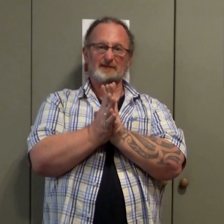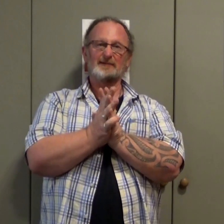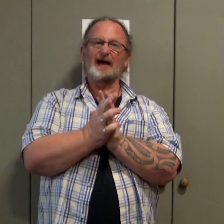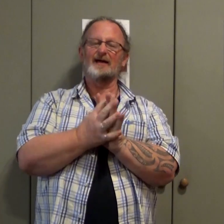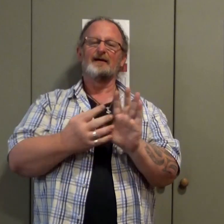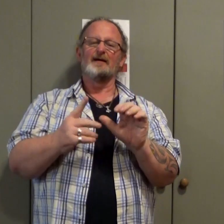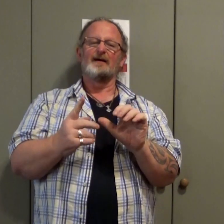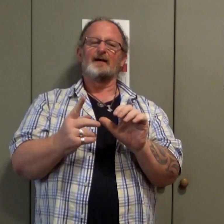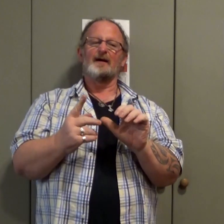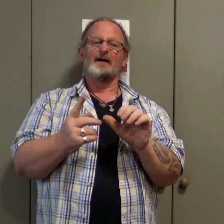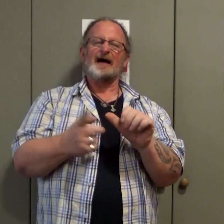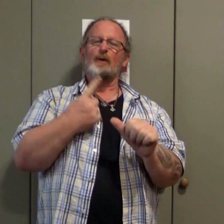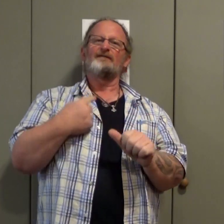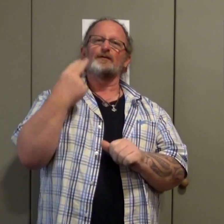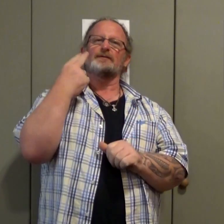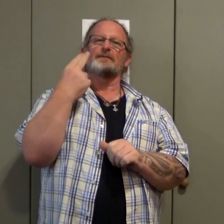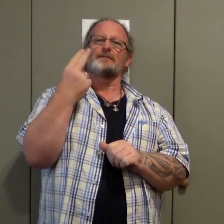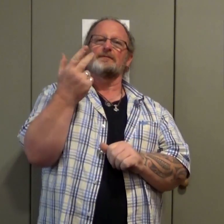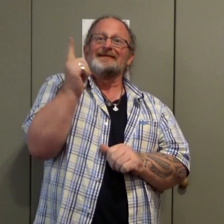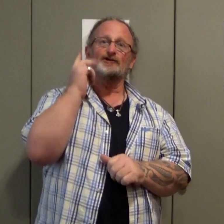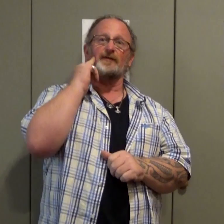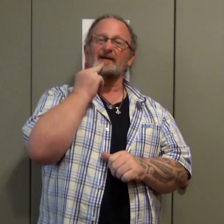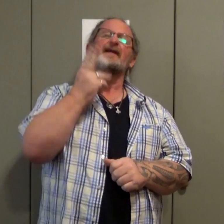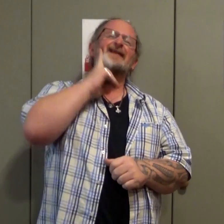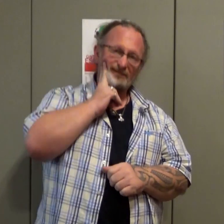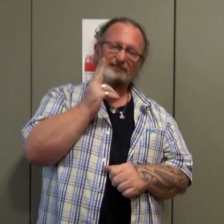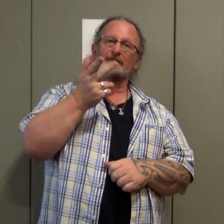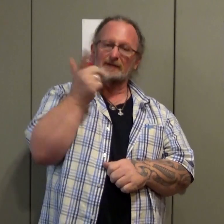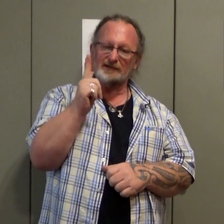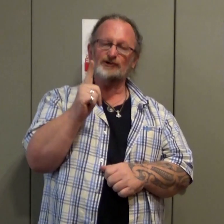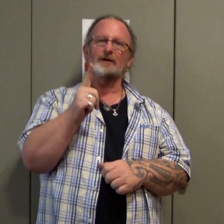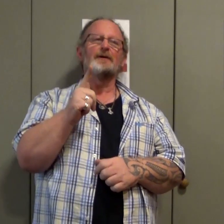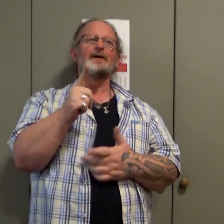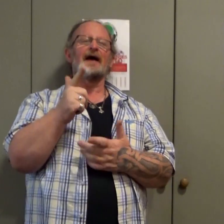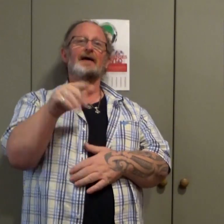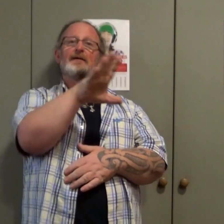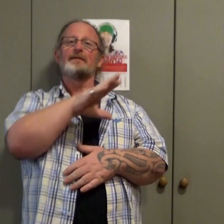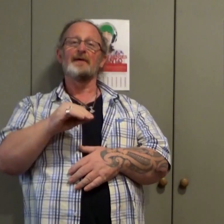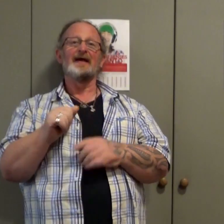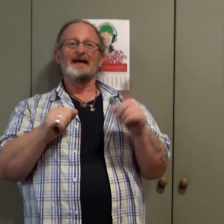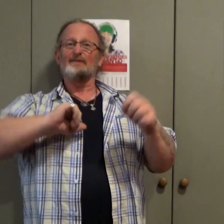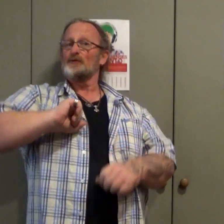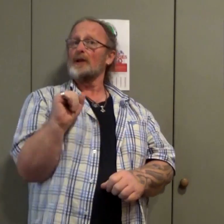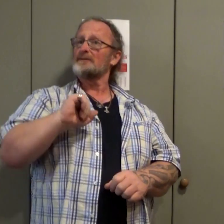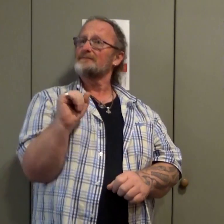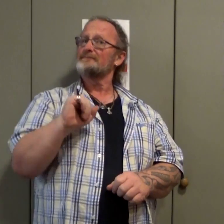The first teachers of sign language came from Scotland